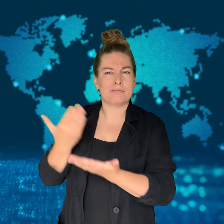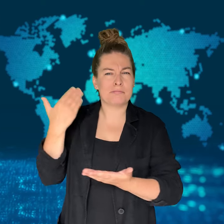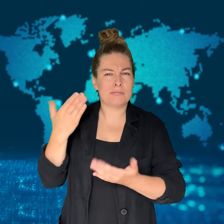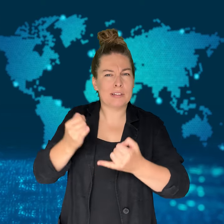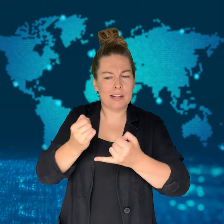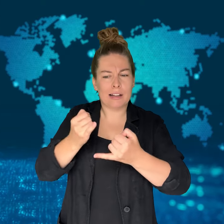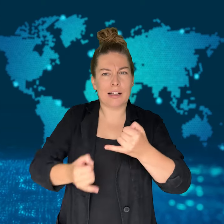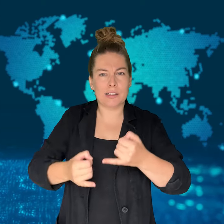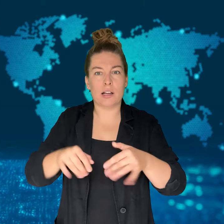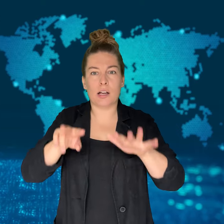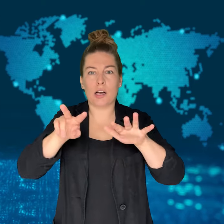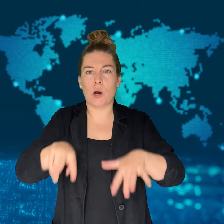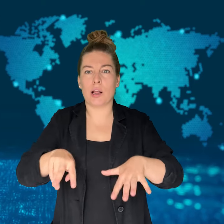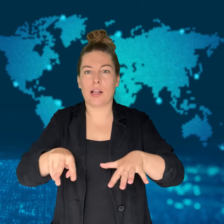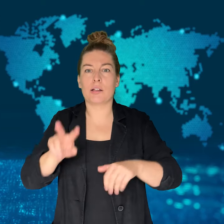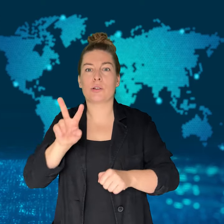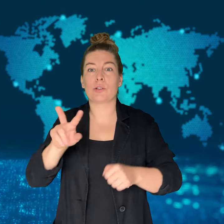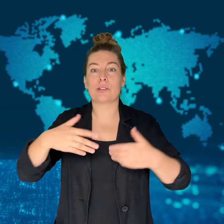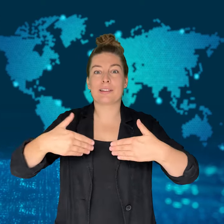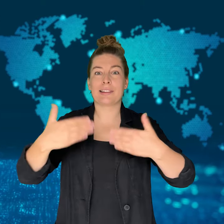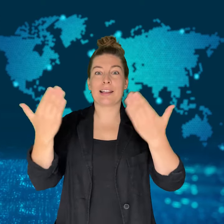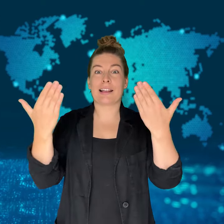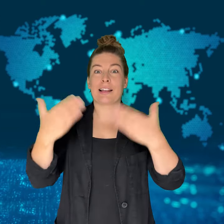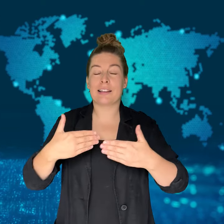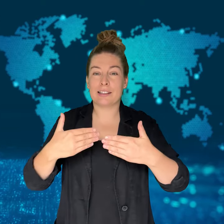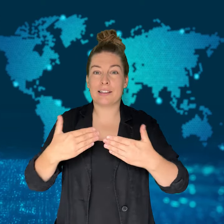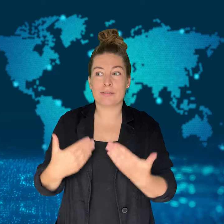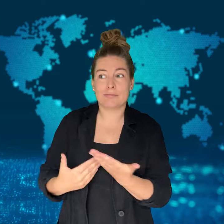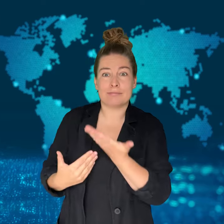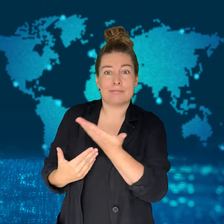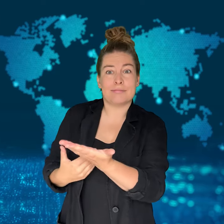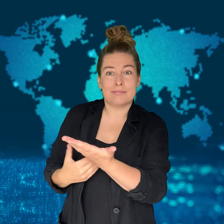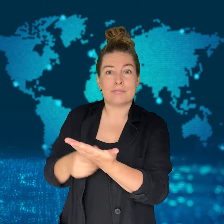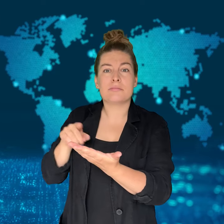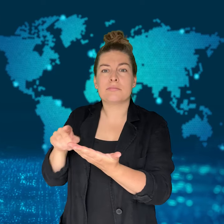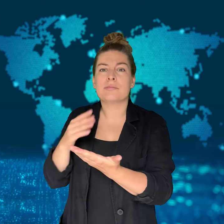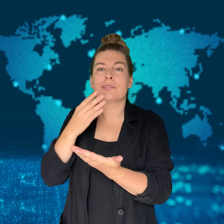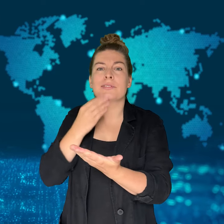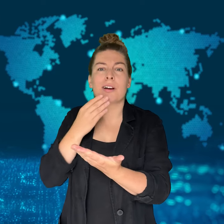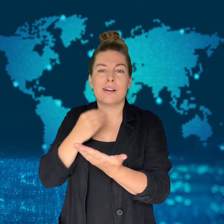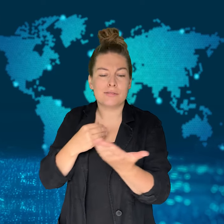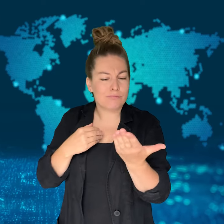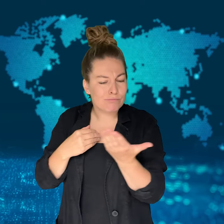and that it's "not what was presented to us,